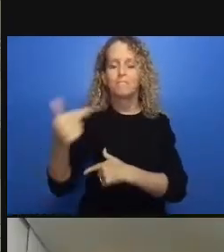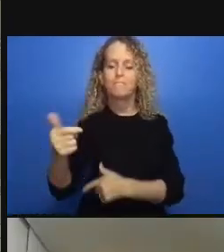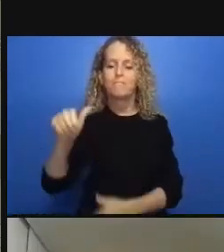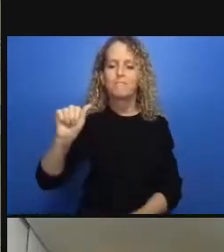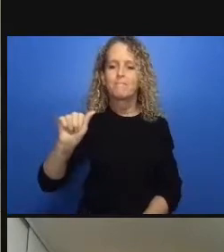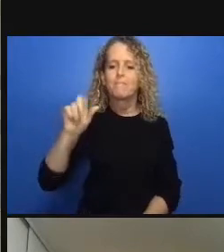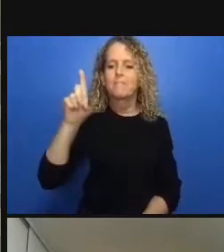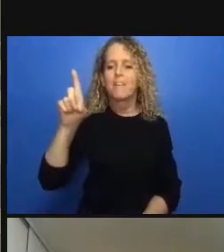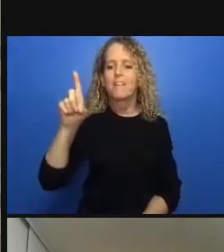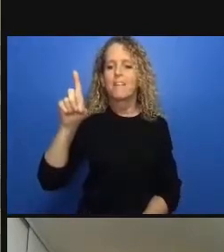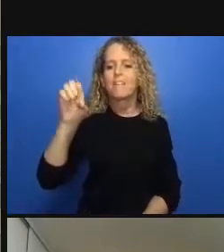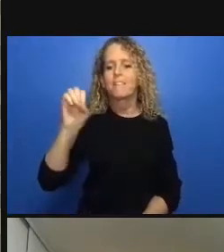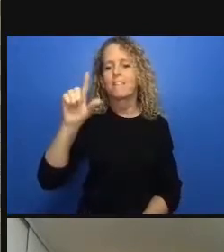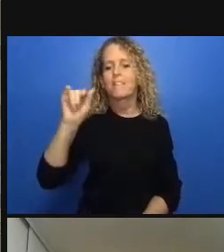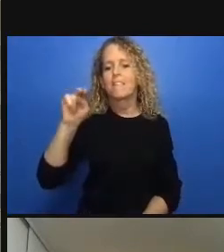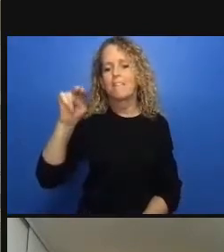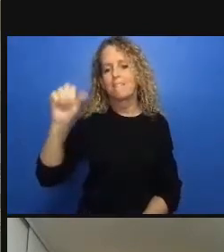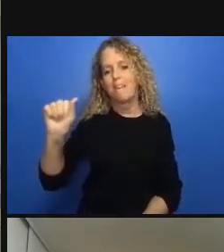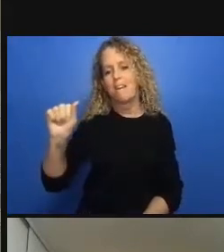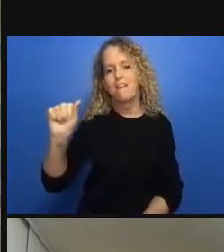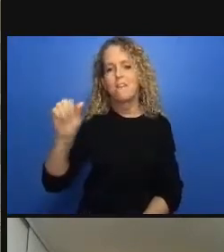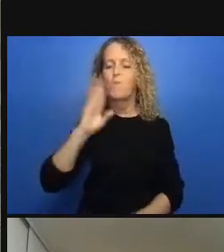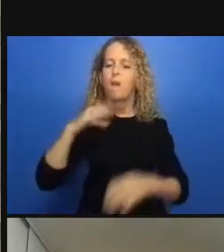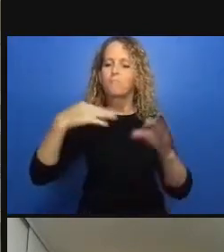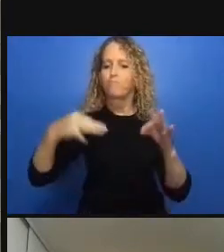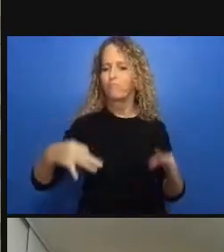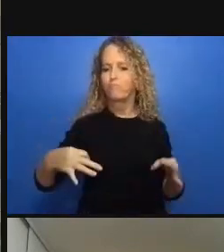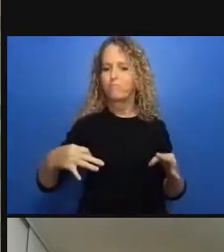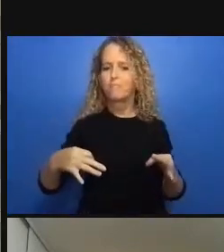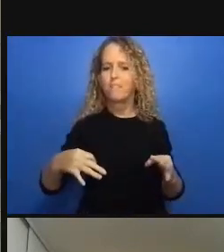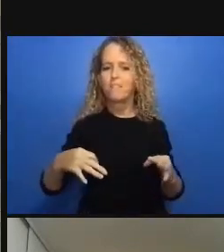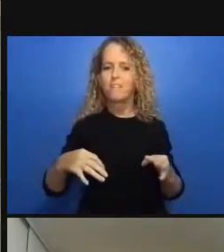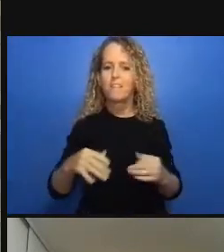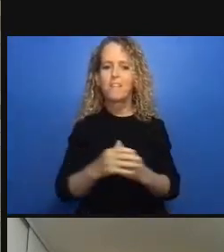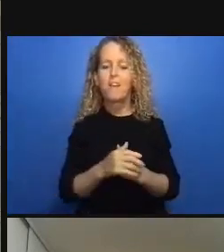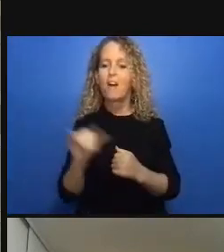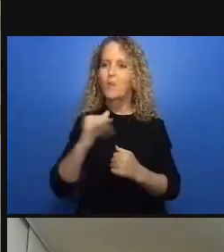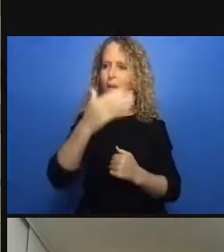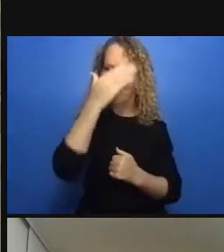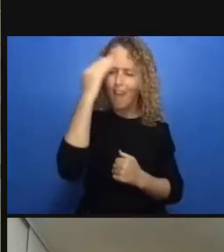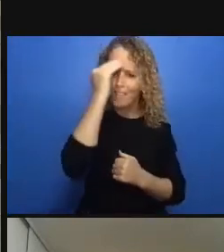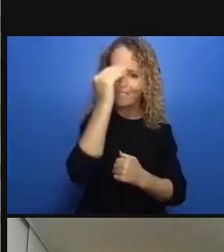and developmental disabilities or people who have mental illnesses ended up being isolated separated